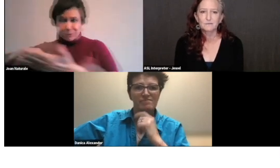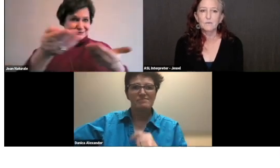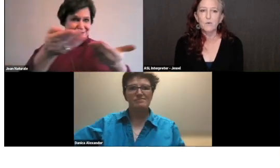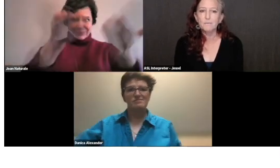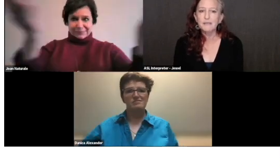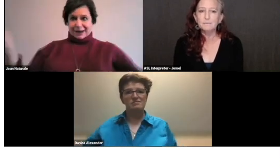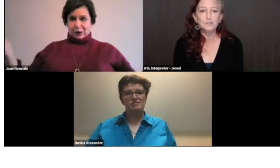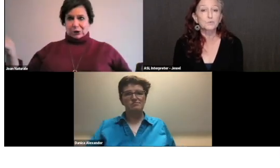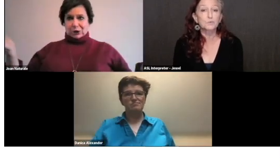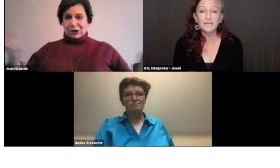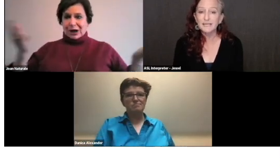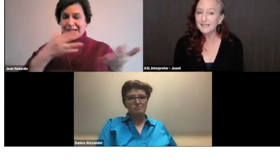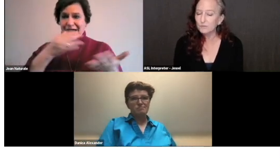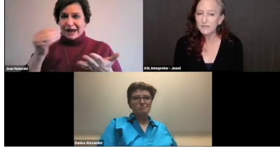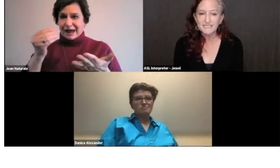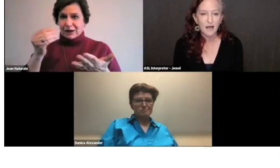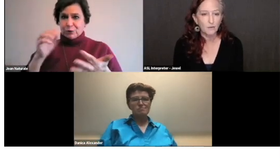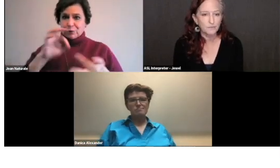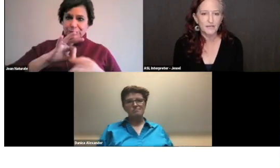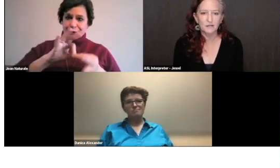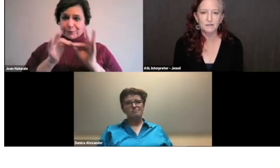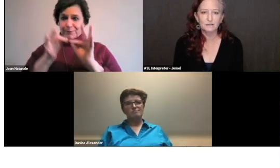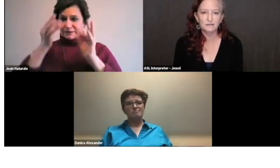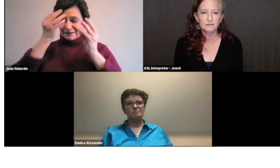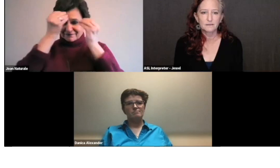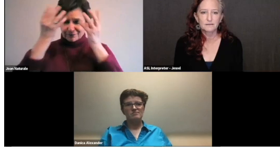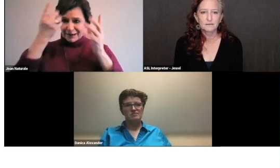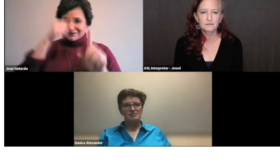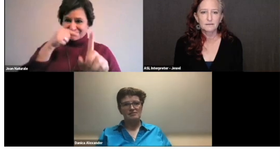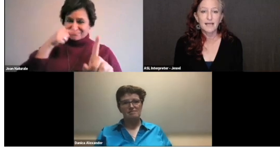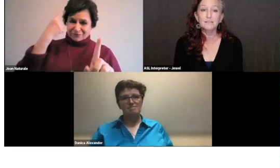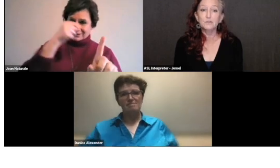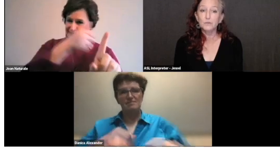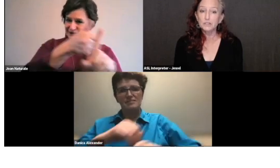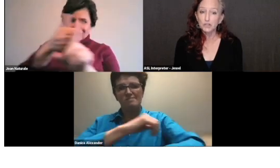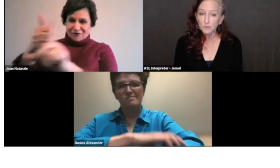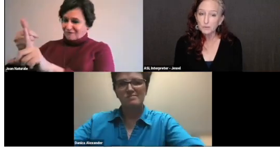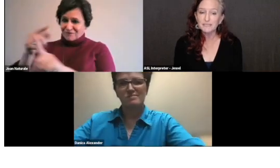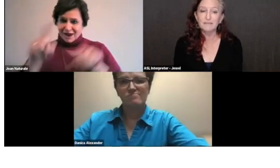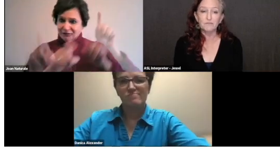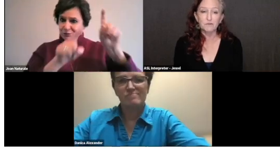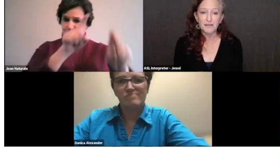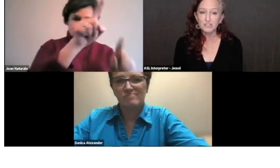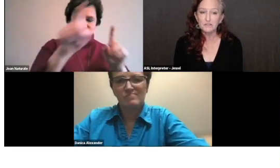We want people to read what's out there and to interpret information